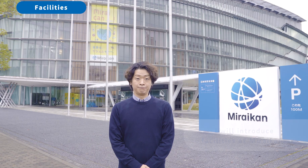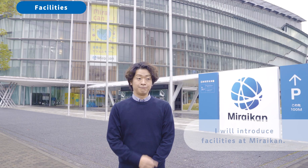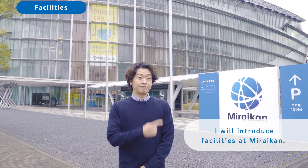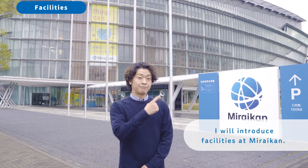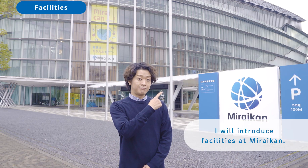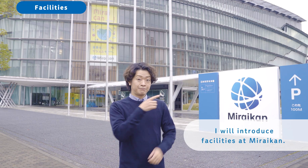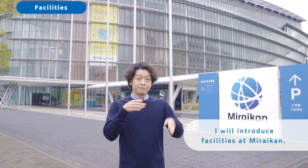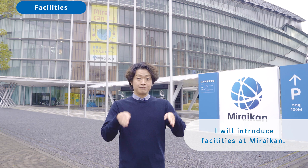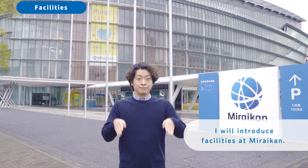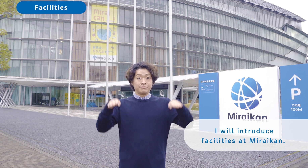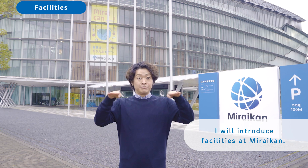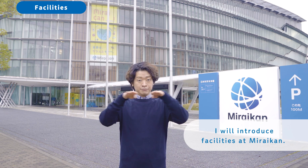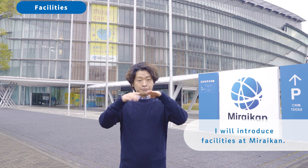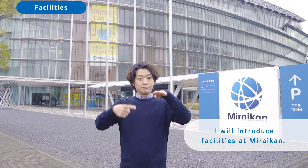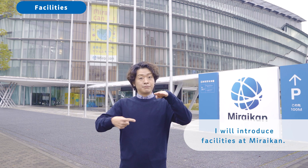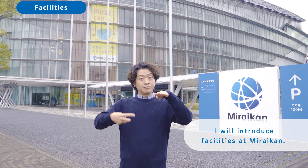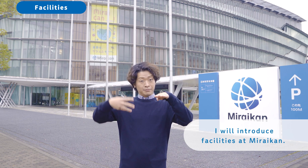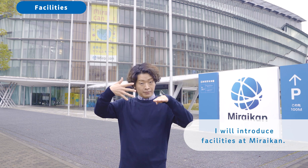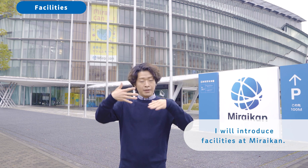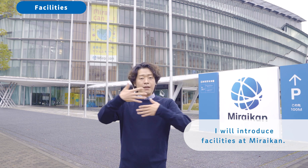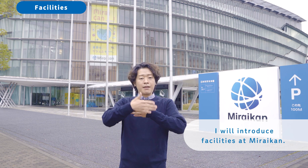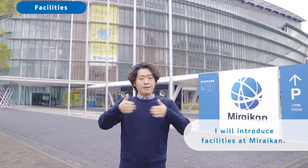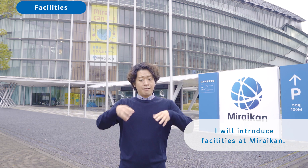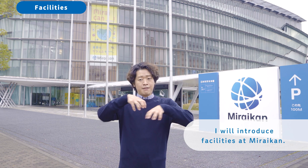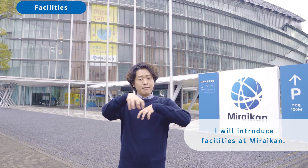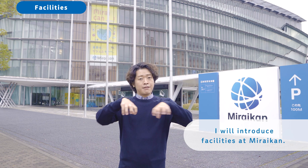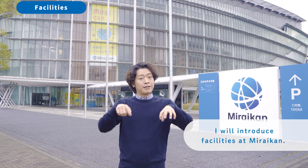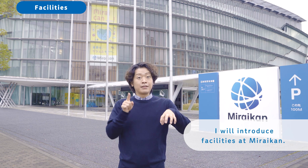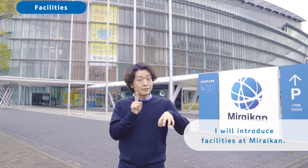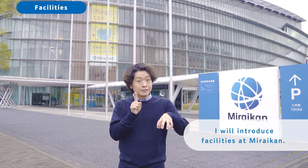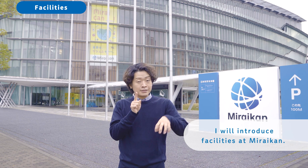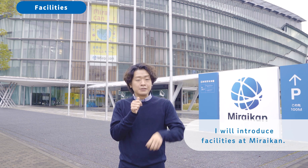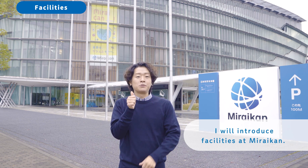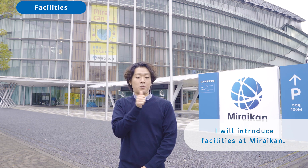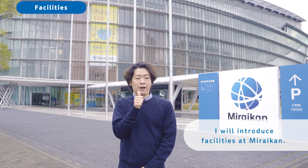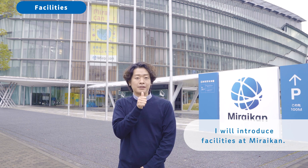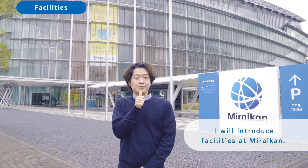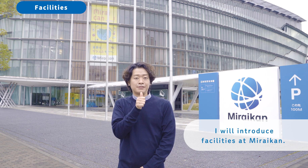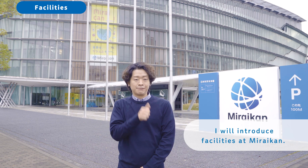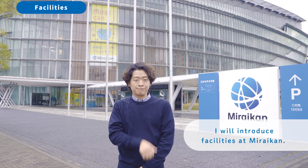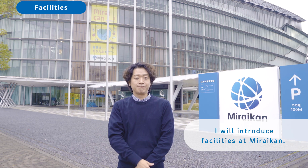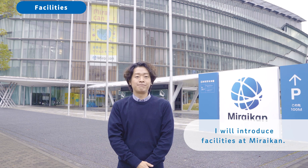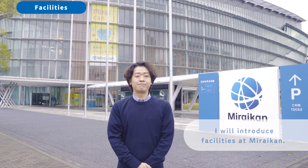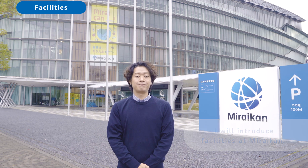I will introduce facilities at Miraikan.